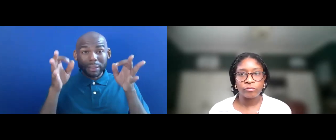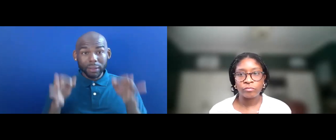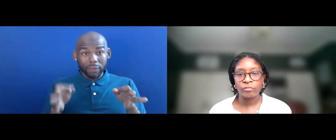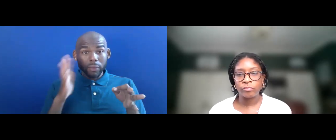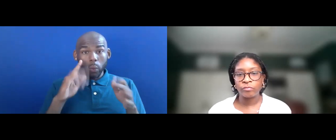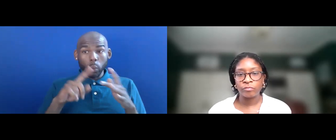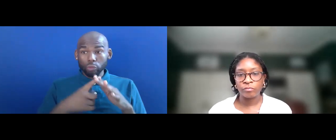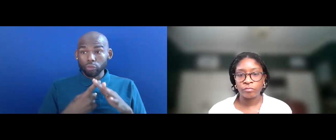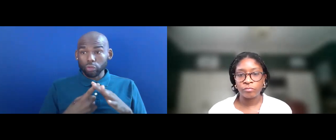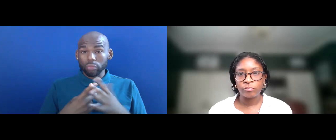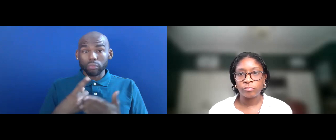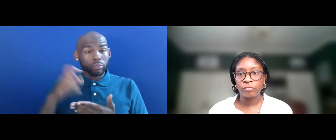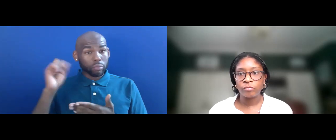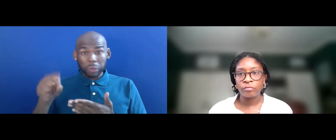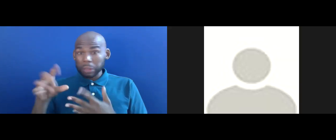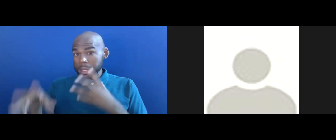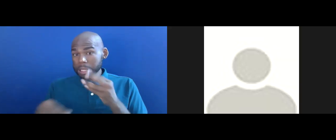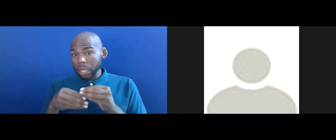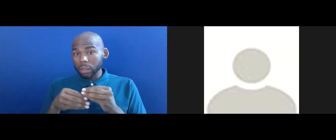YOU CAN CHIME IN, AS WELL.